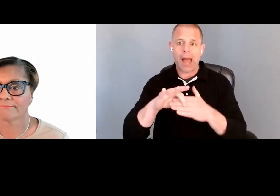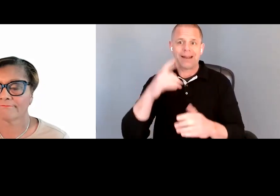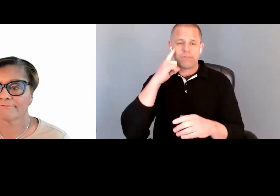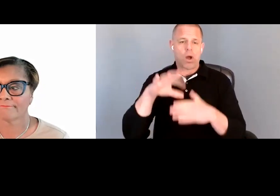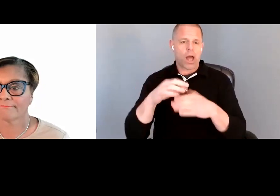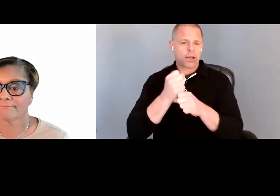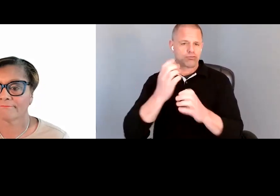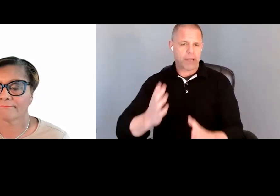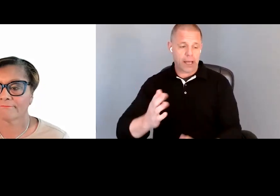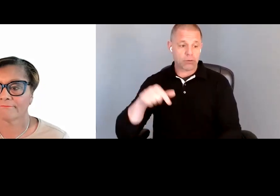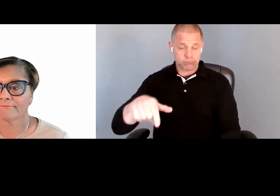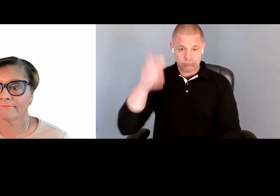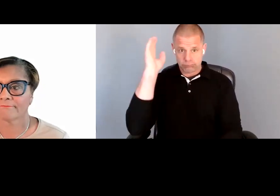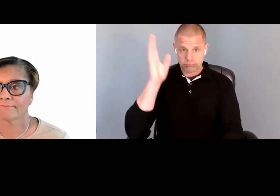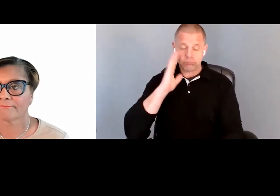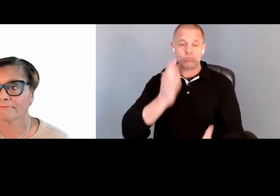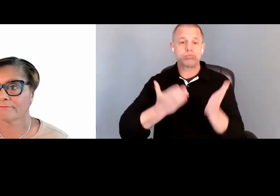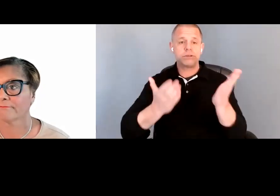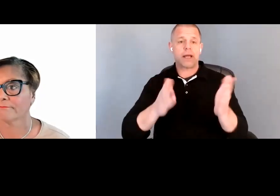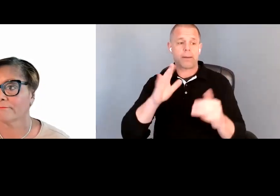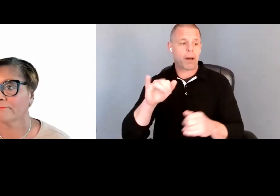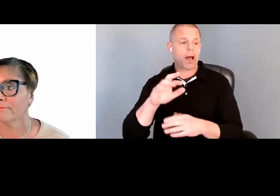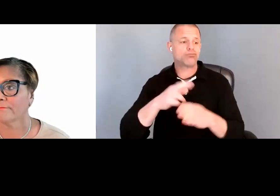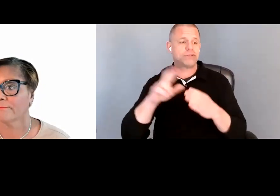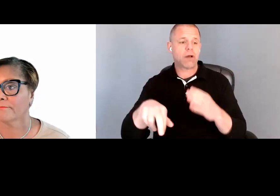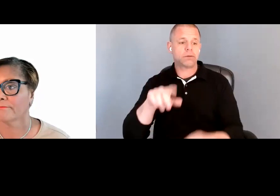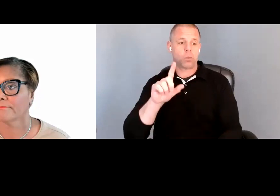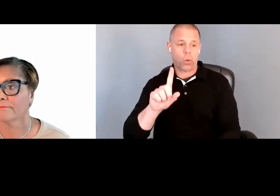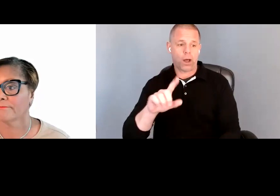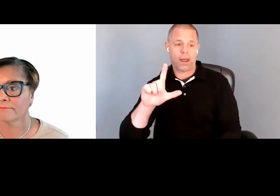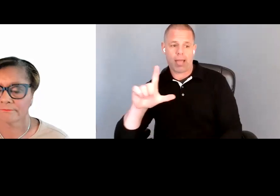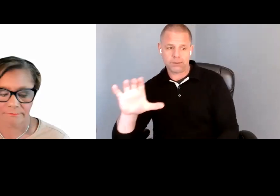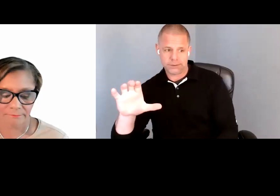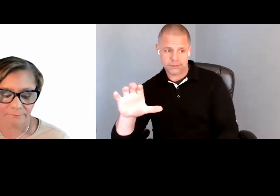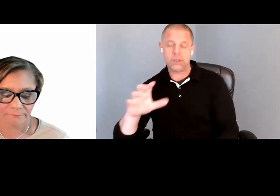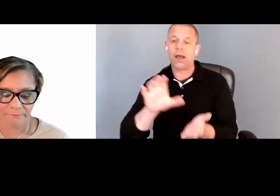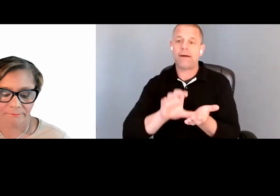This webinar is being presented by Results One LLC. It is funded through a grant with the U.S. Small Business Administration.